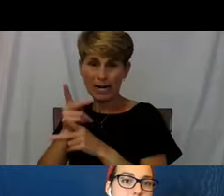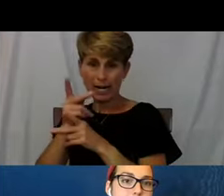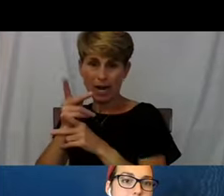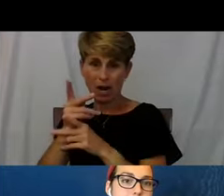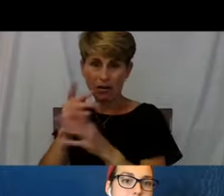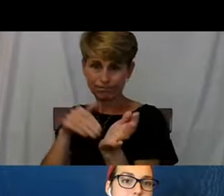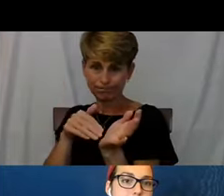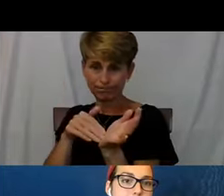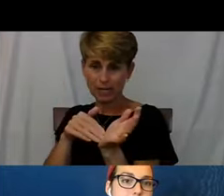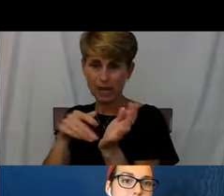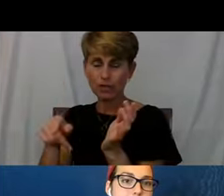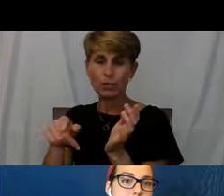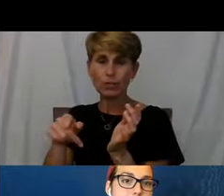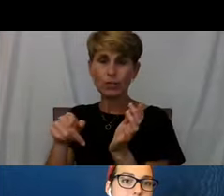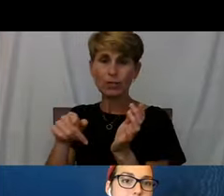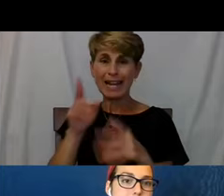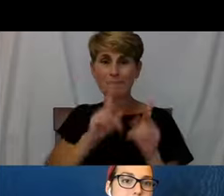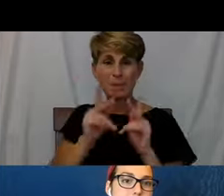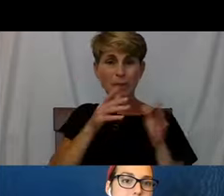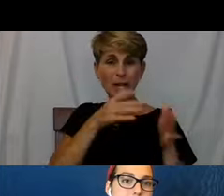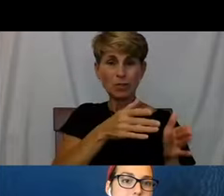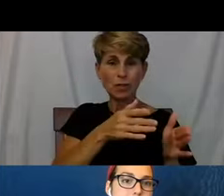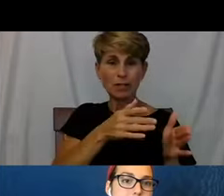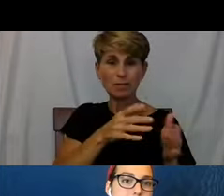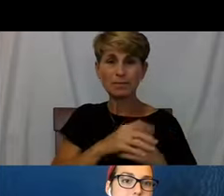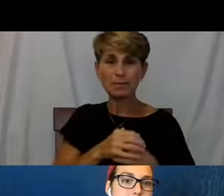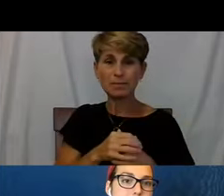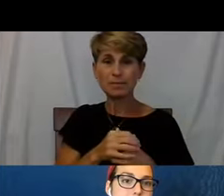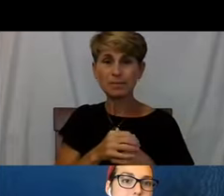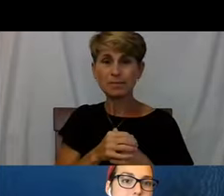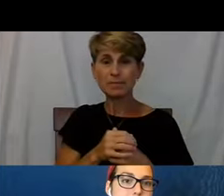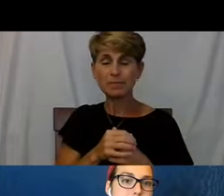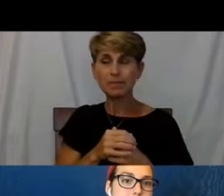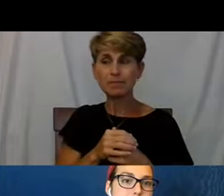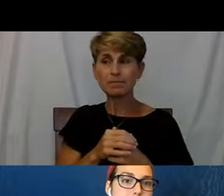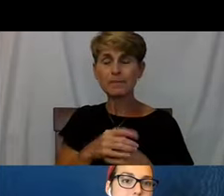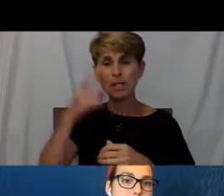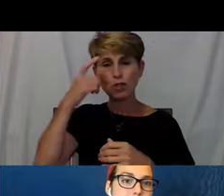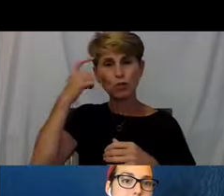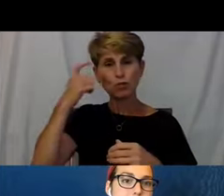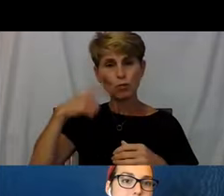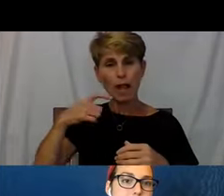Well, bad health happens. The trauma of our situation happens where we are